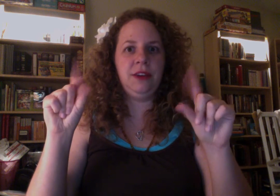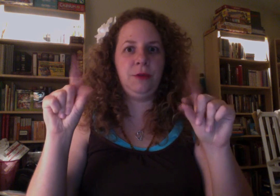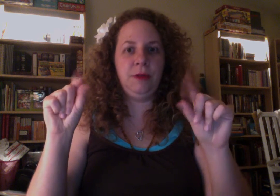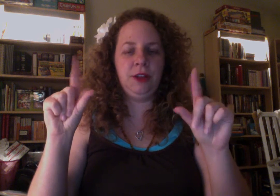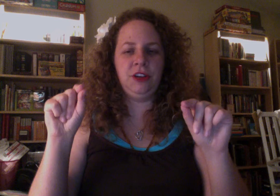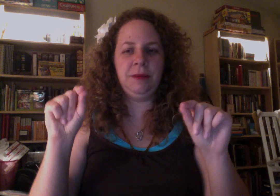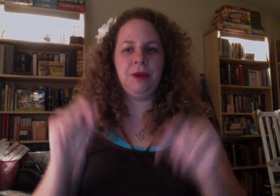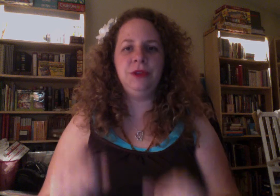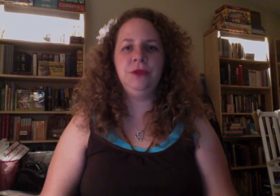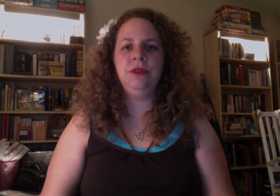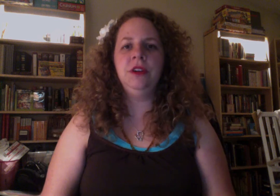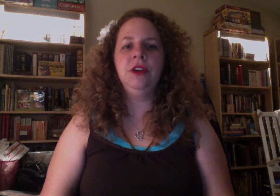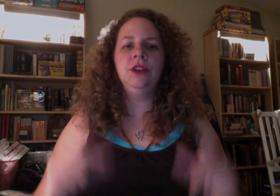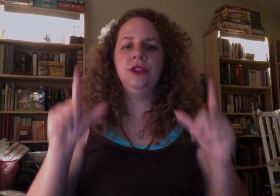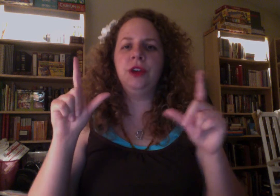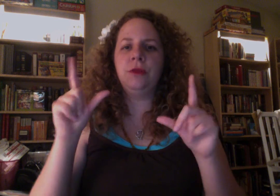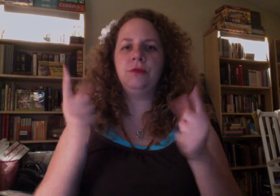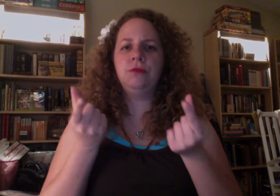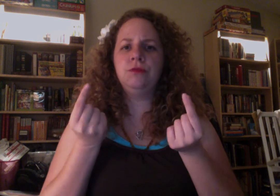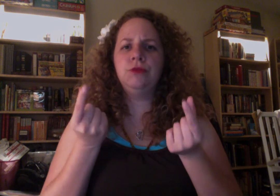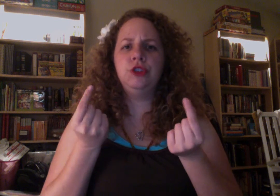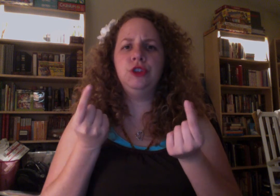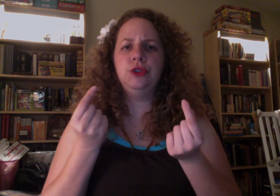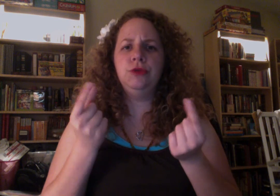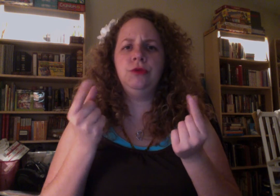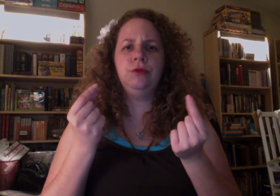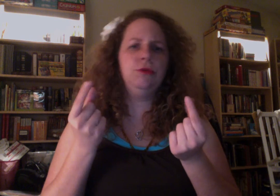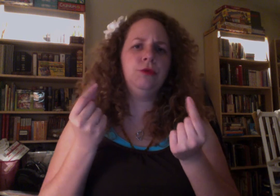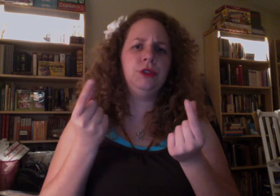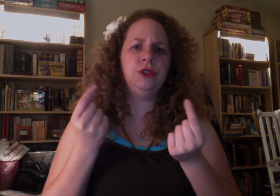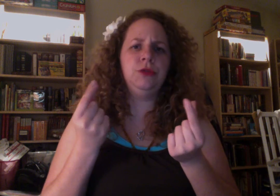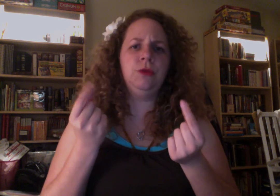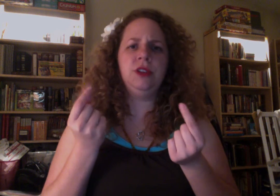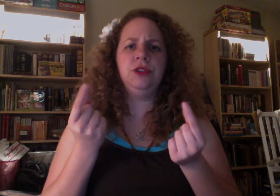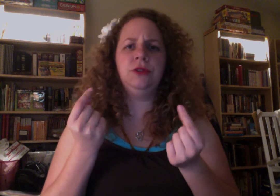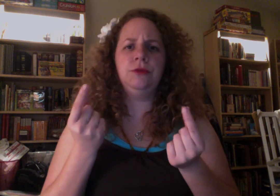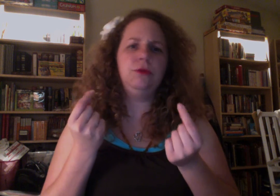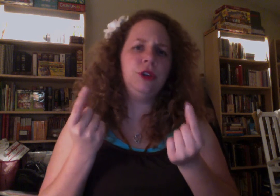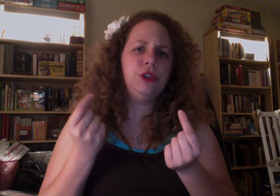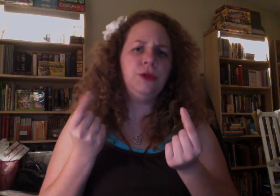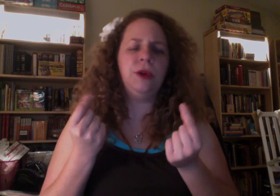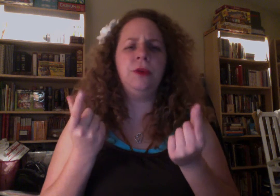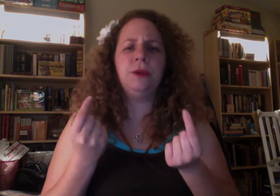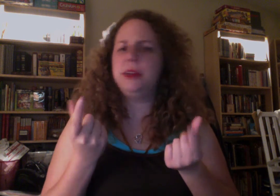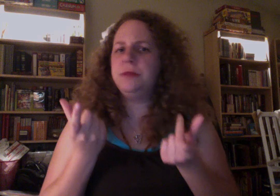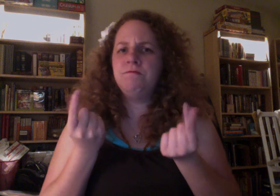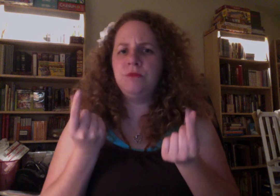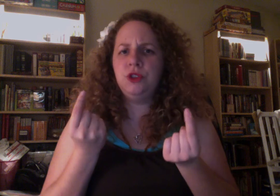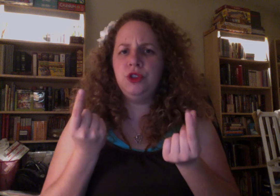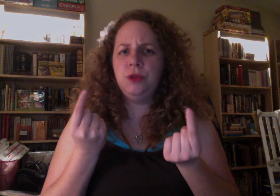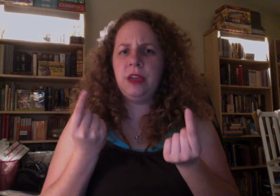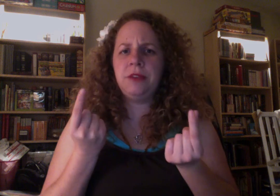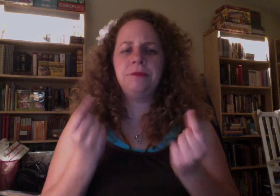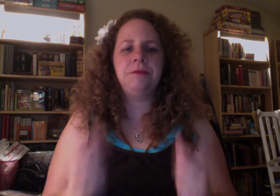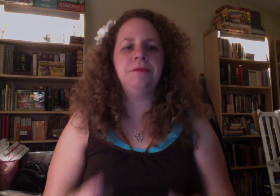that we'll be learning about soon. So #DO, WHAT-DO, WHAT-DO, what do you want to do,